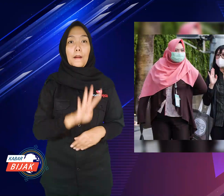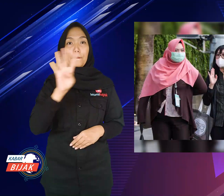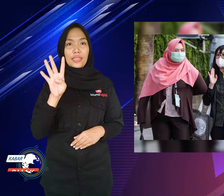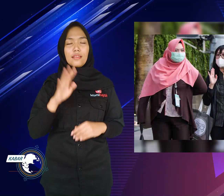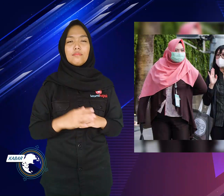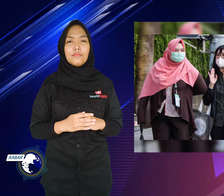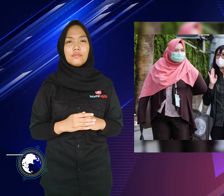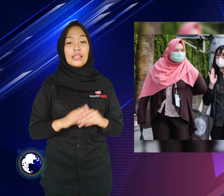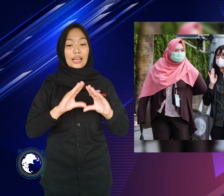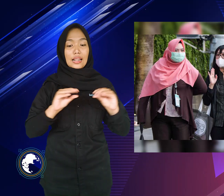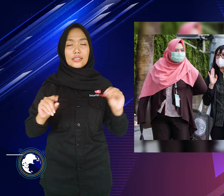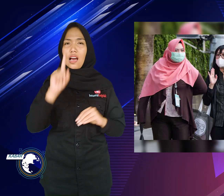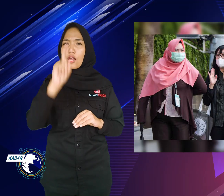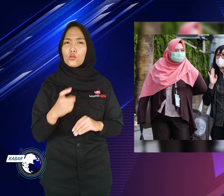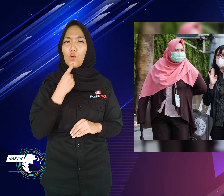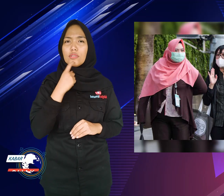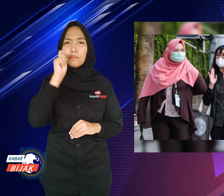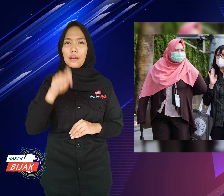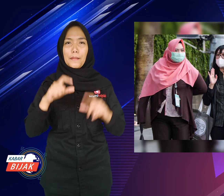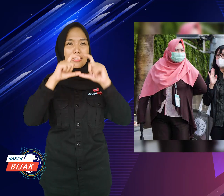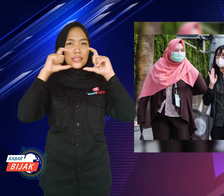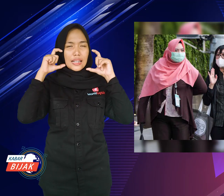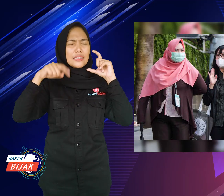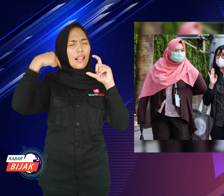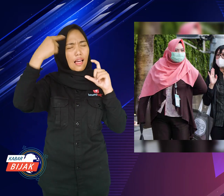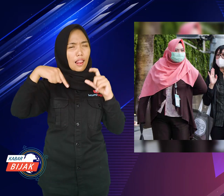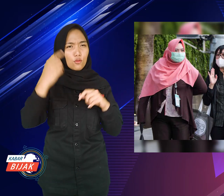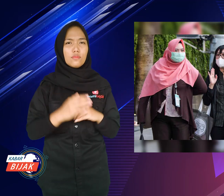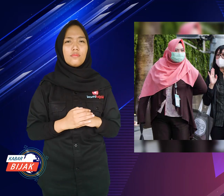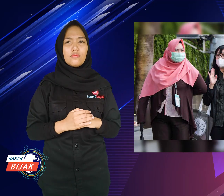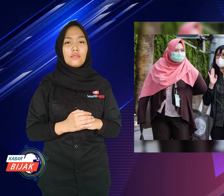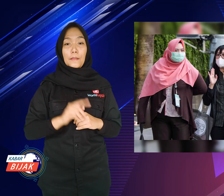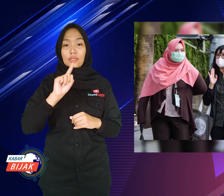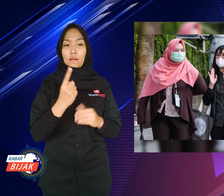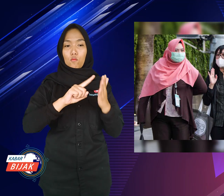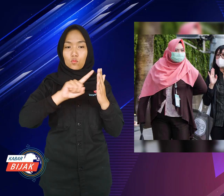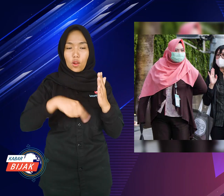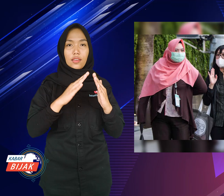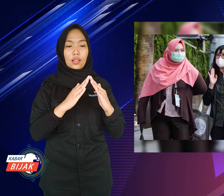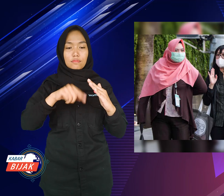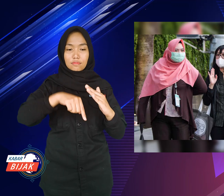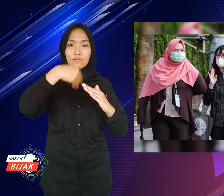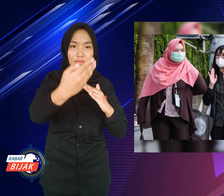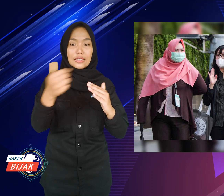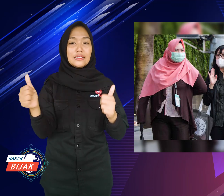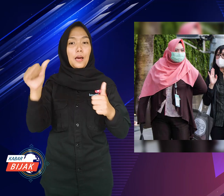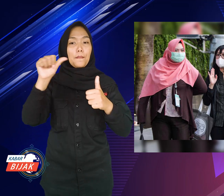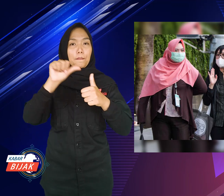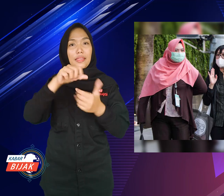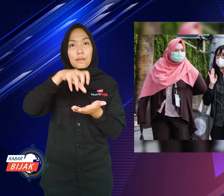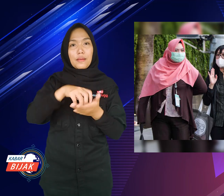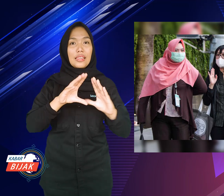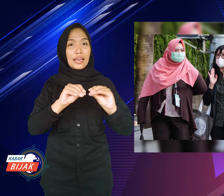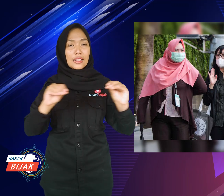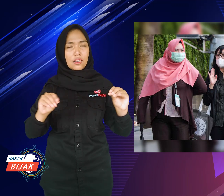4. When working must use a mask, use from home and work,